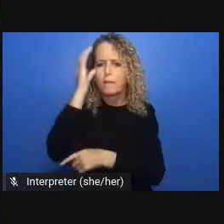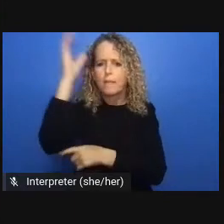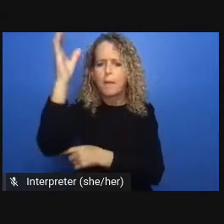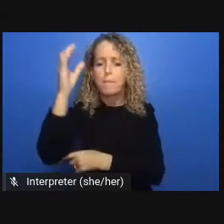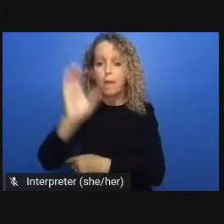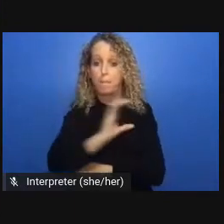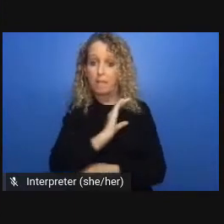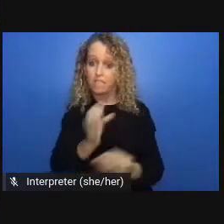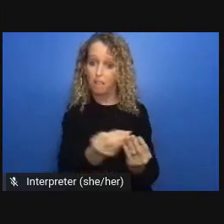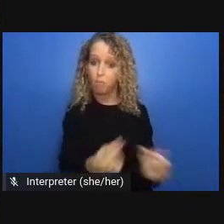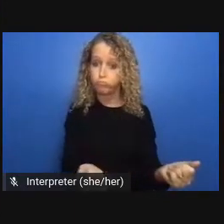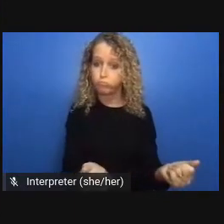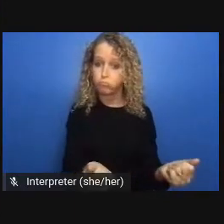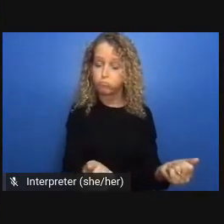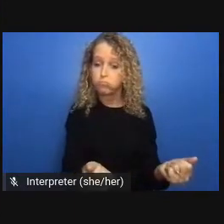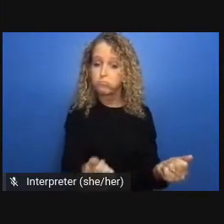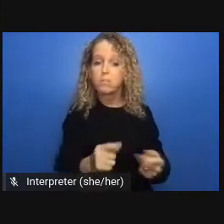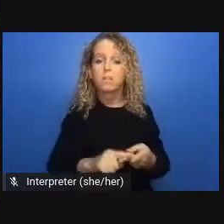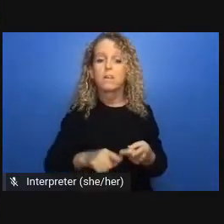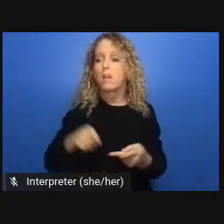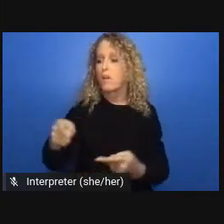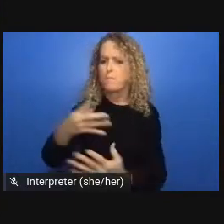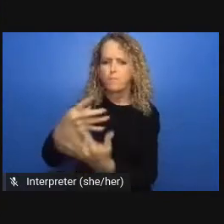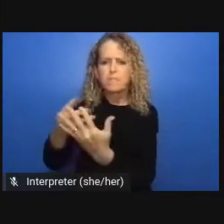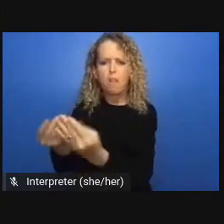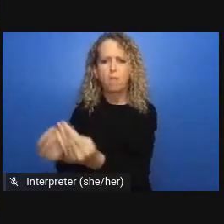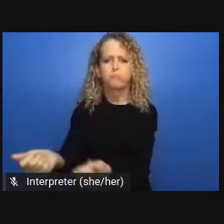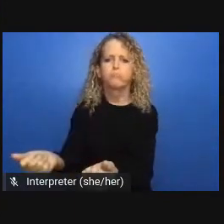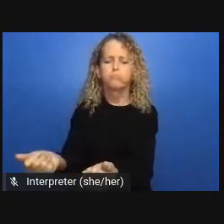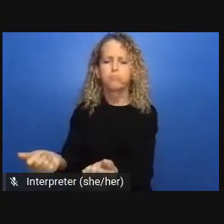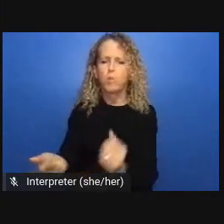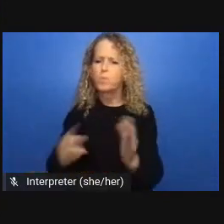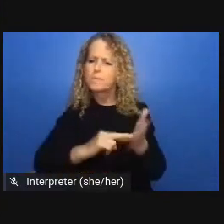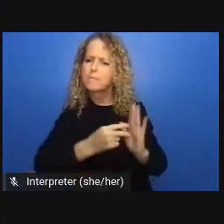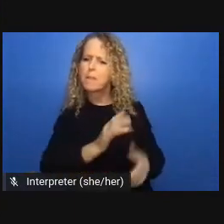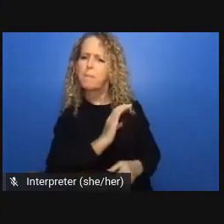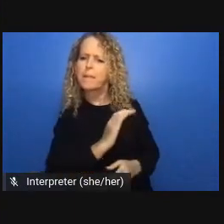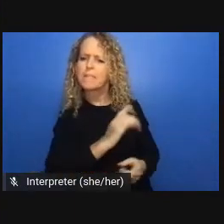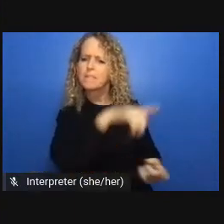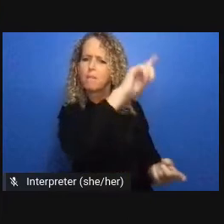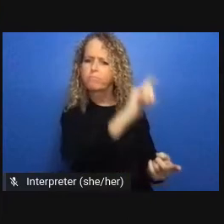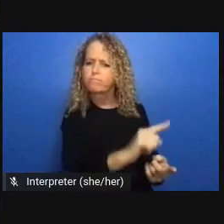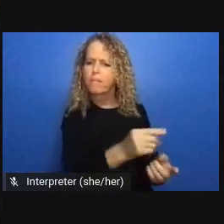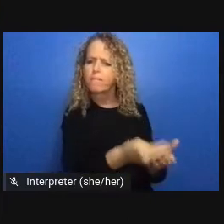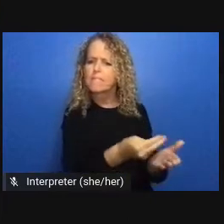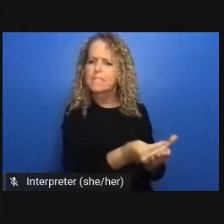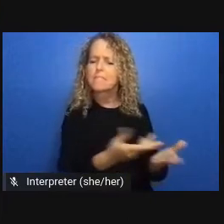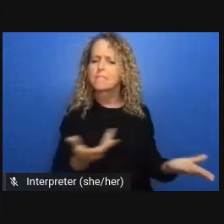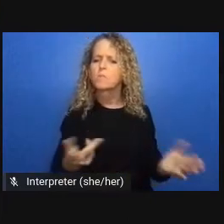examples regulatory systems including adjudicative systems essential to protecting basic rights